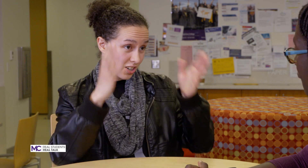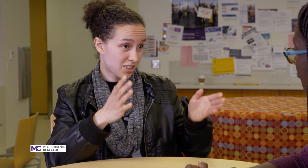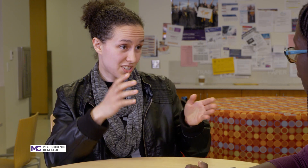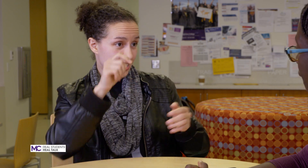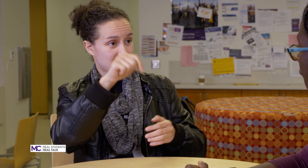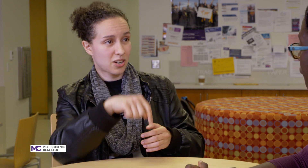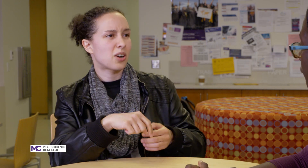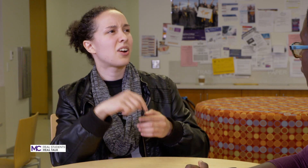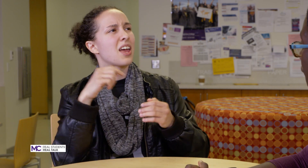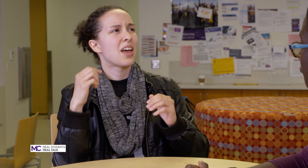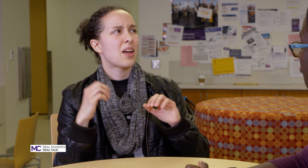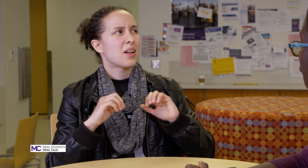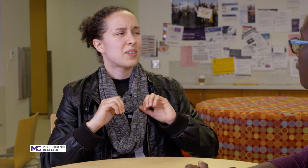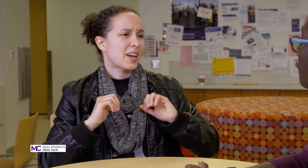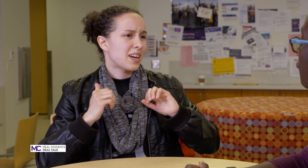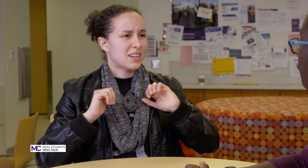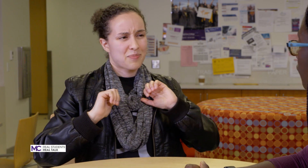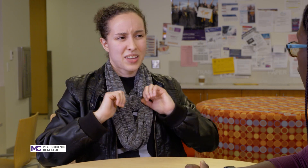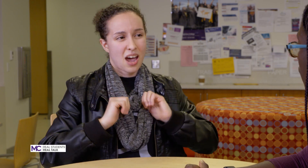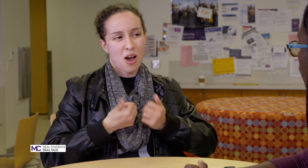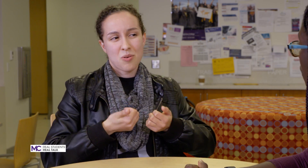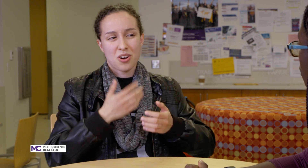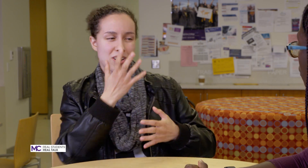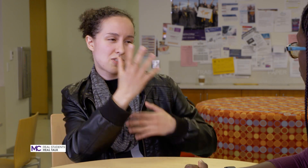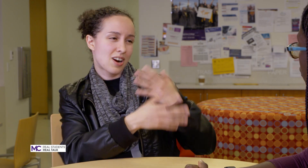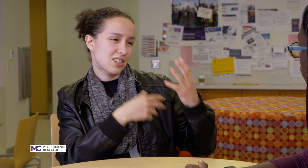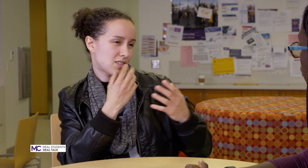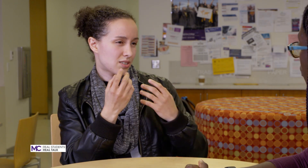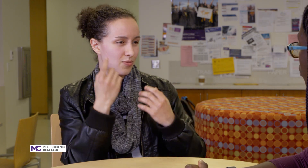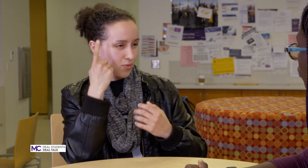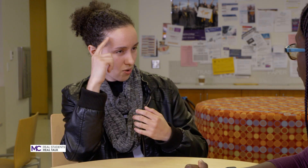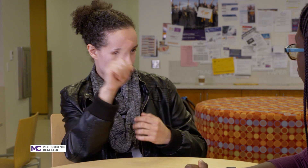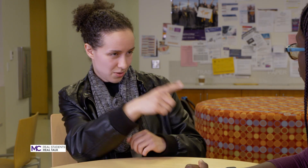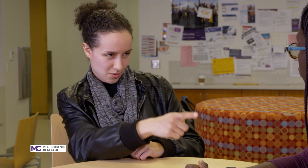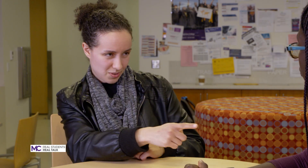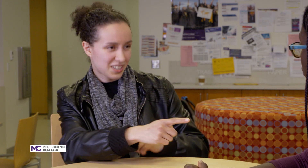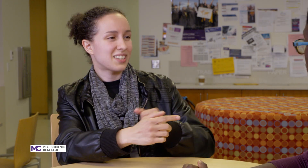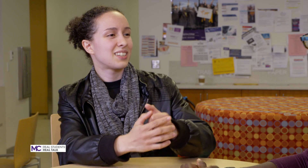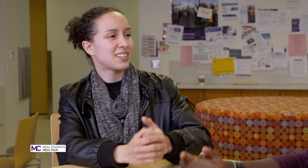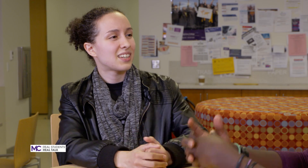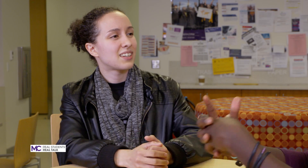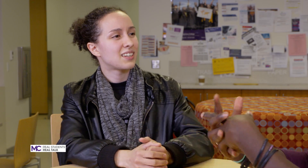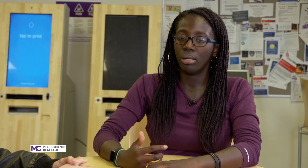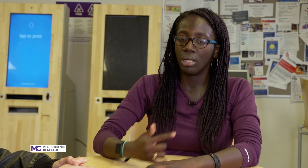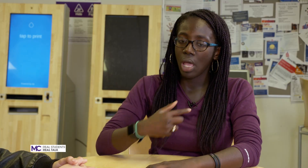here like our interactions for you I